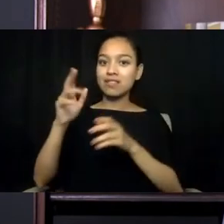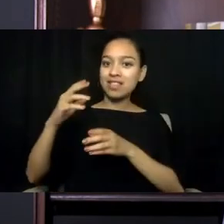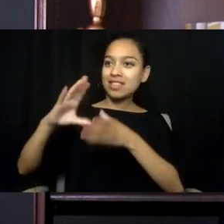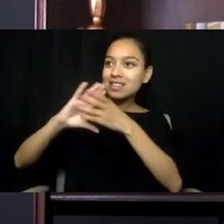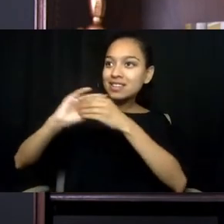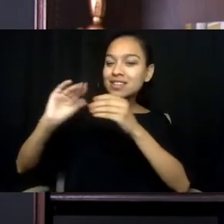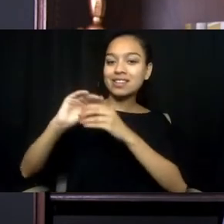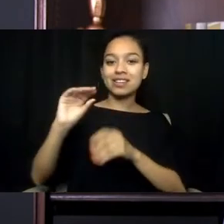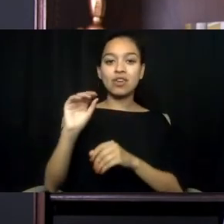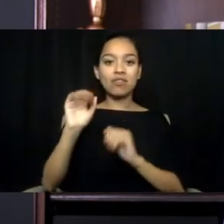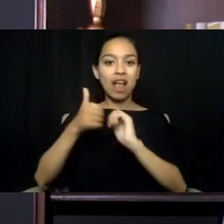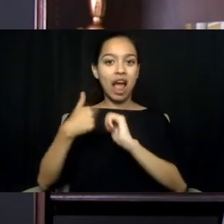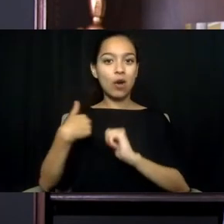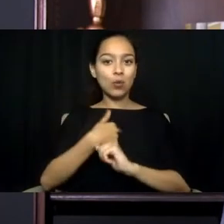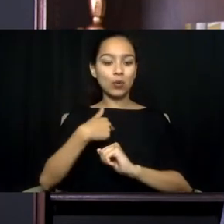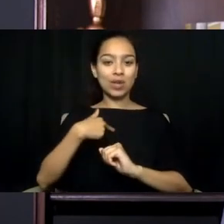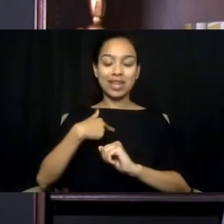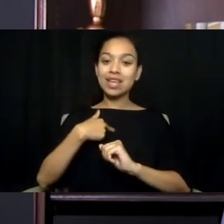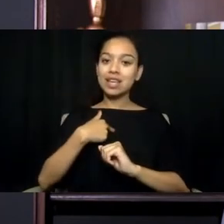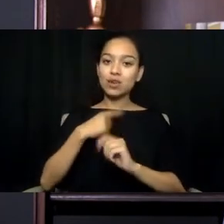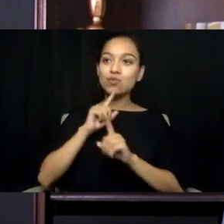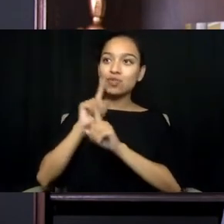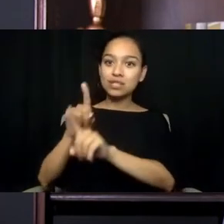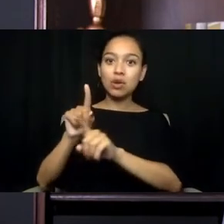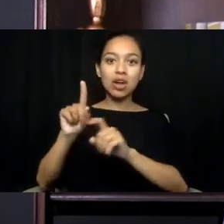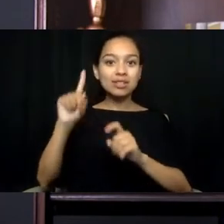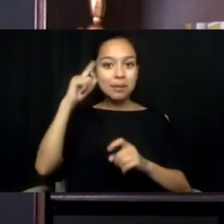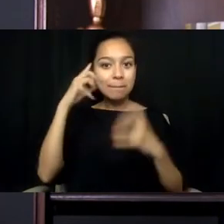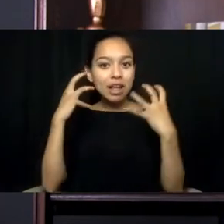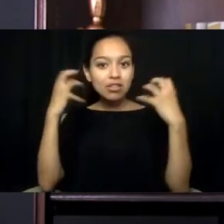Please use your voice and tell others about how important it is